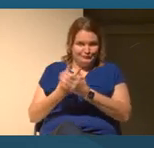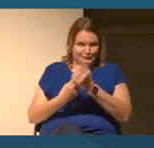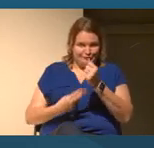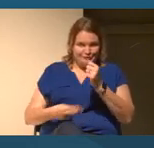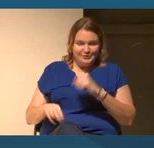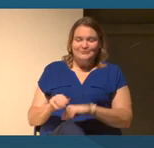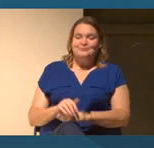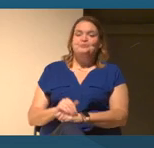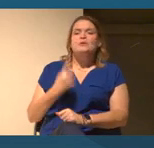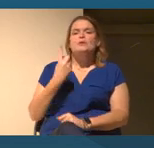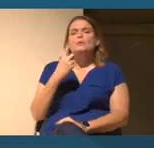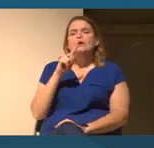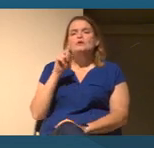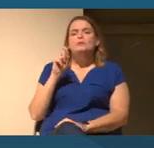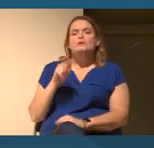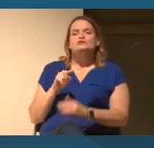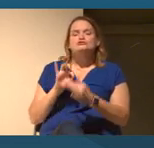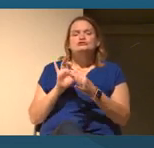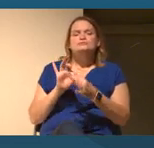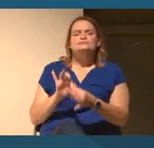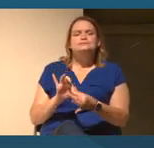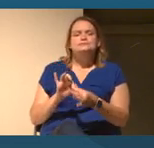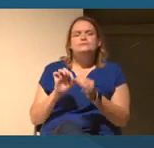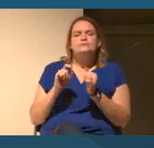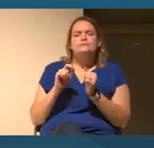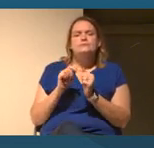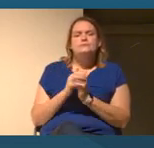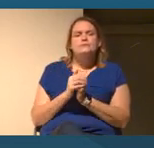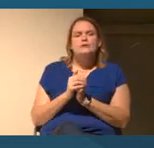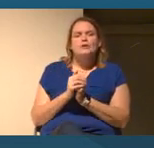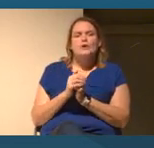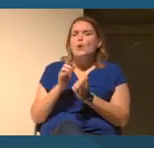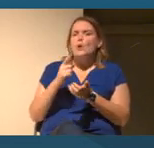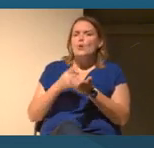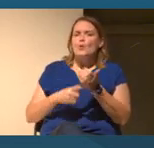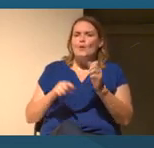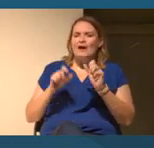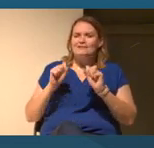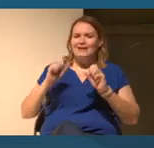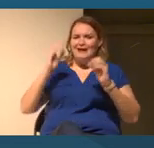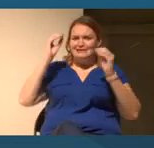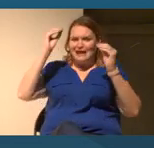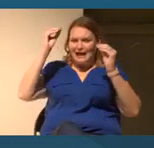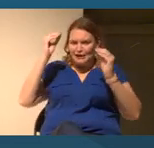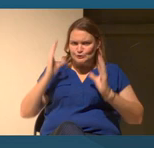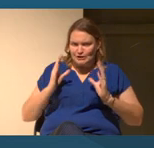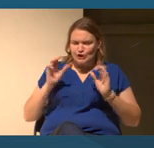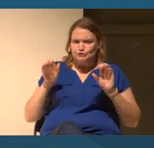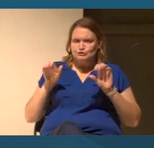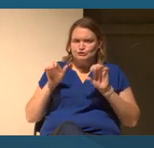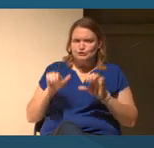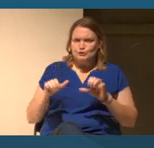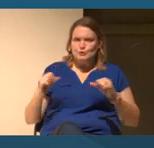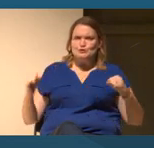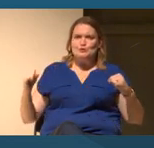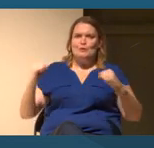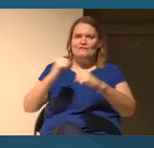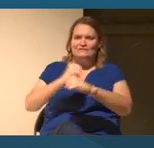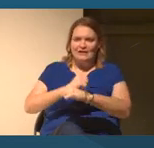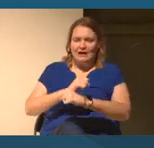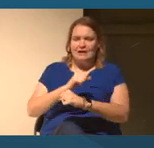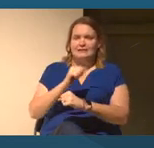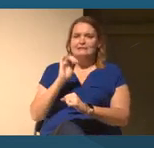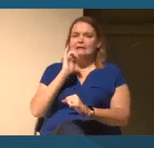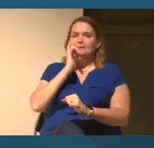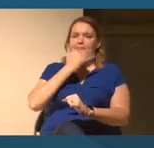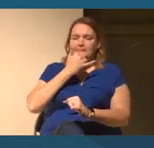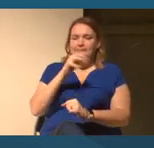One question is, what can educators do to help fight misinformation?